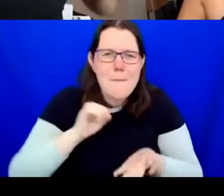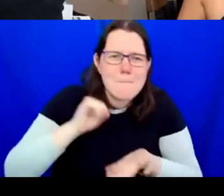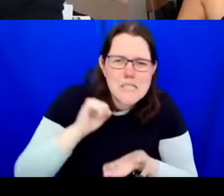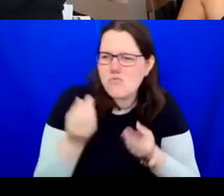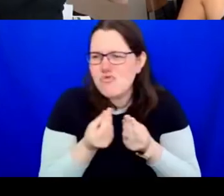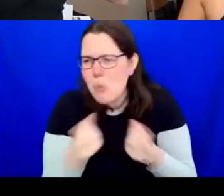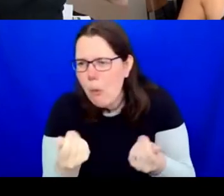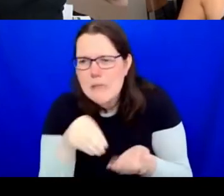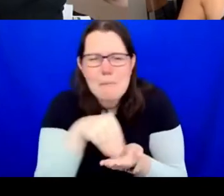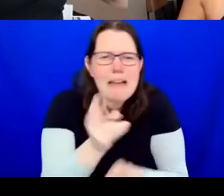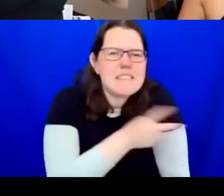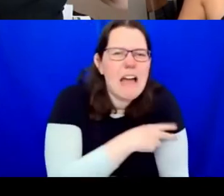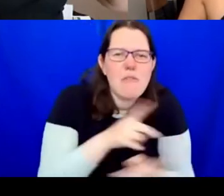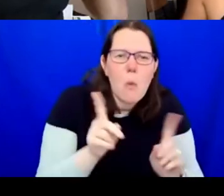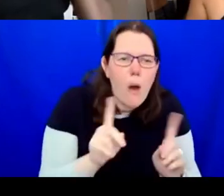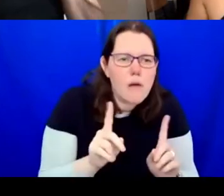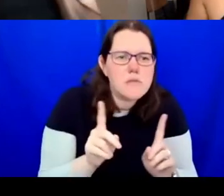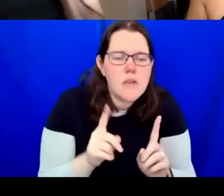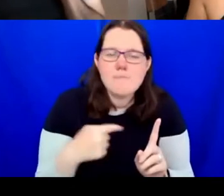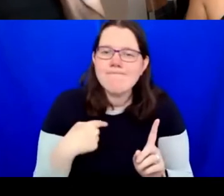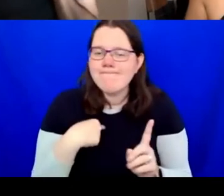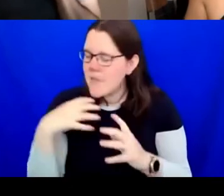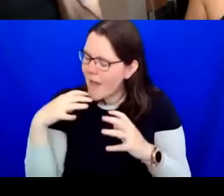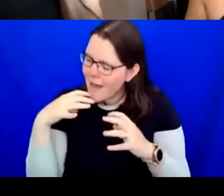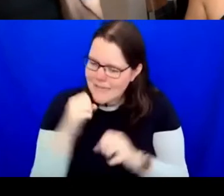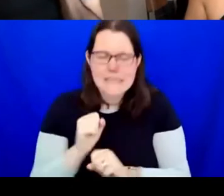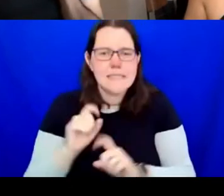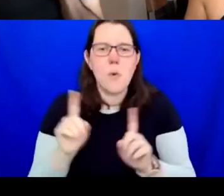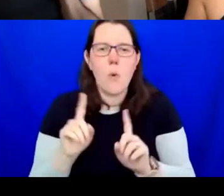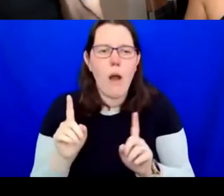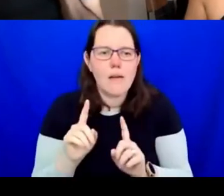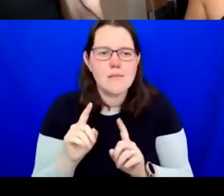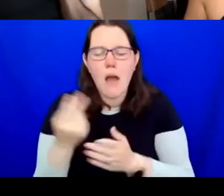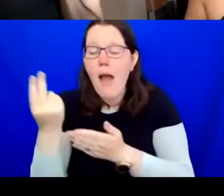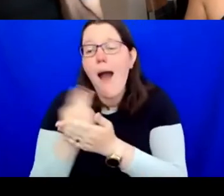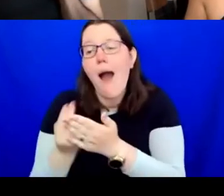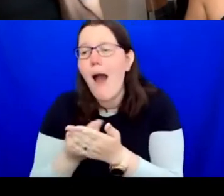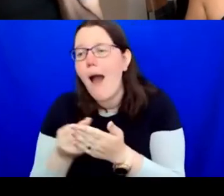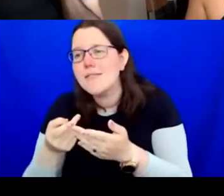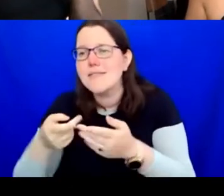One thing I cannot abide is hearing from arts directors on how they need a "special" grant or